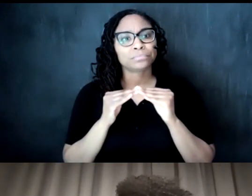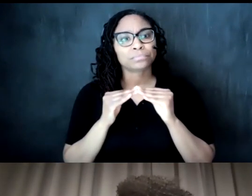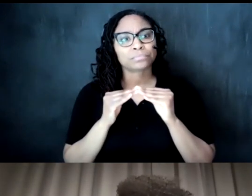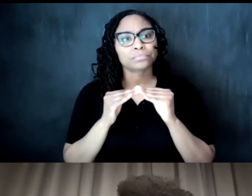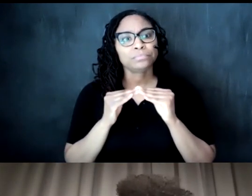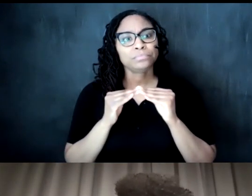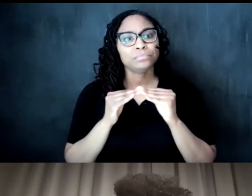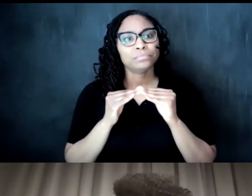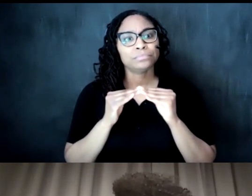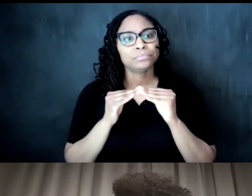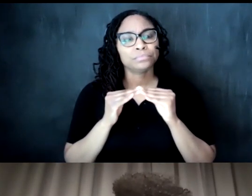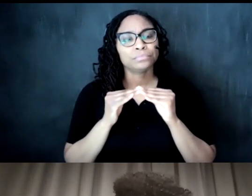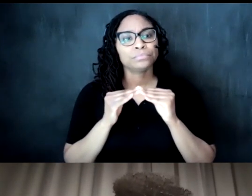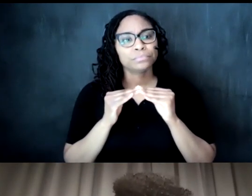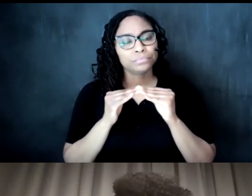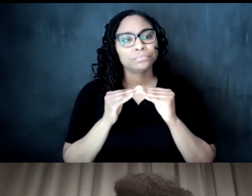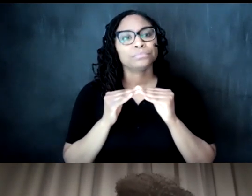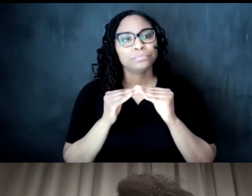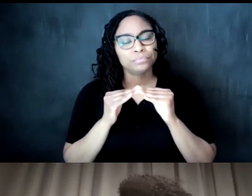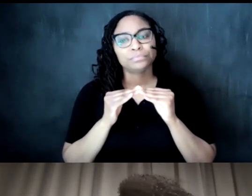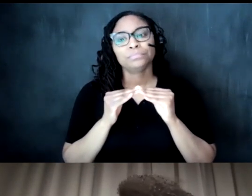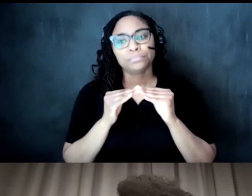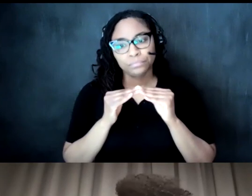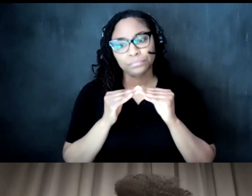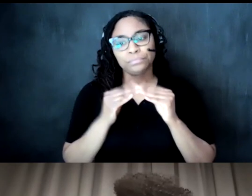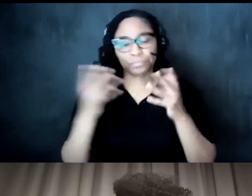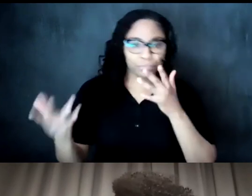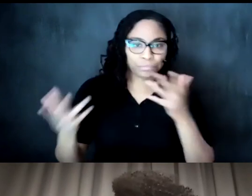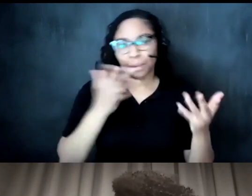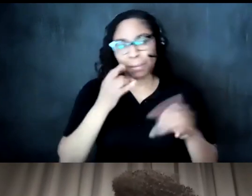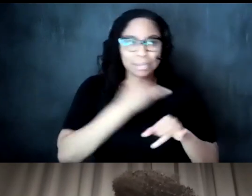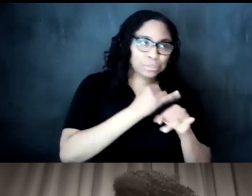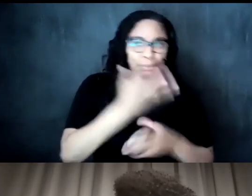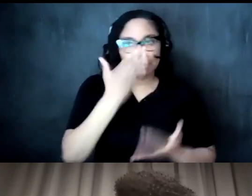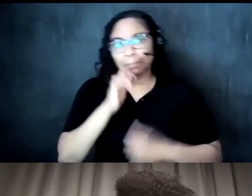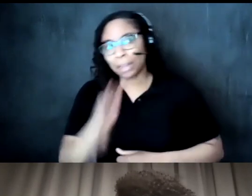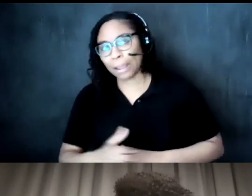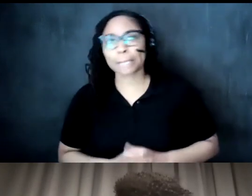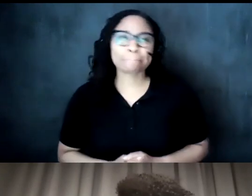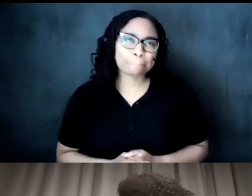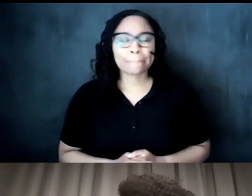uh it might also be institutional might be kind of not is really try to be intentional about